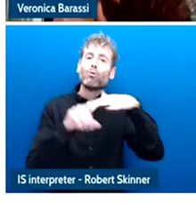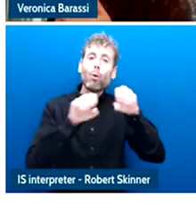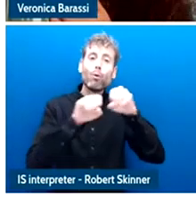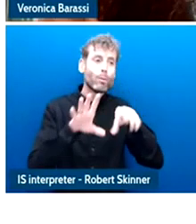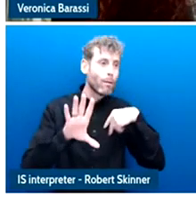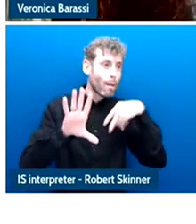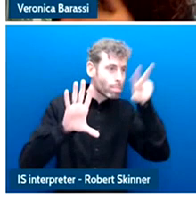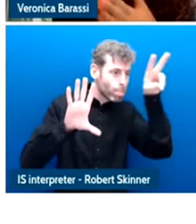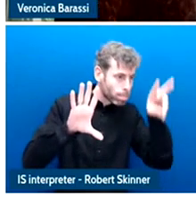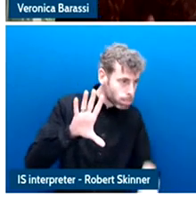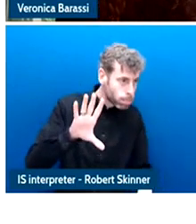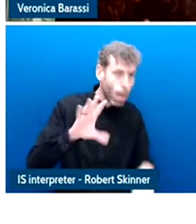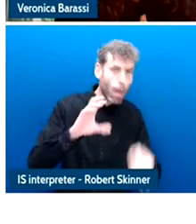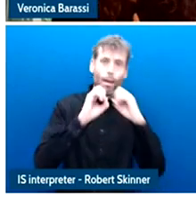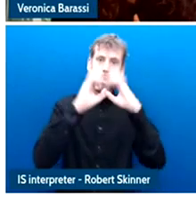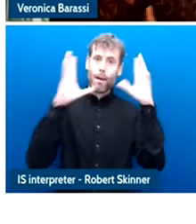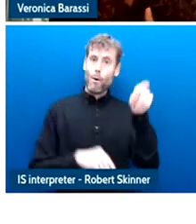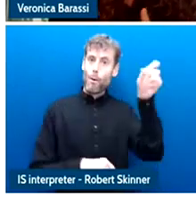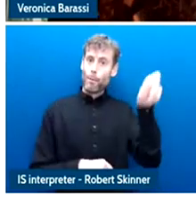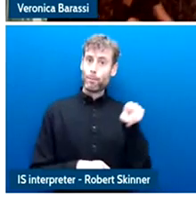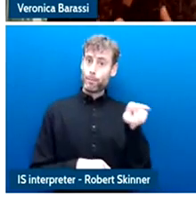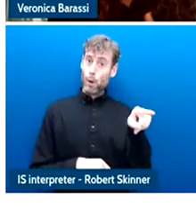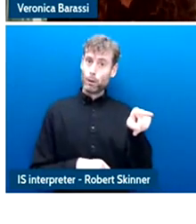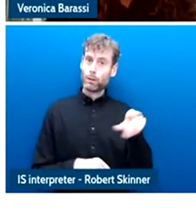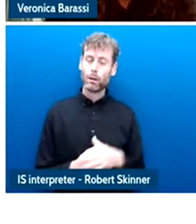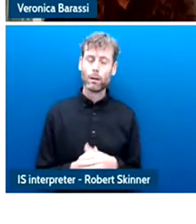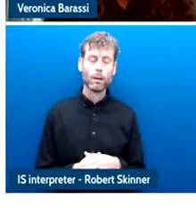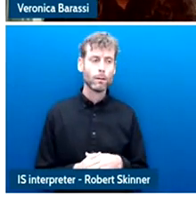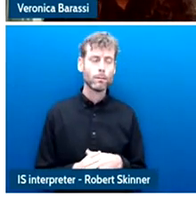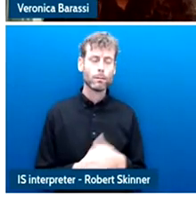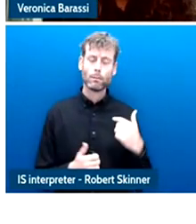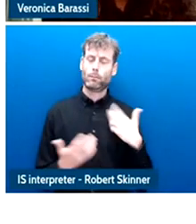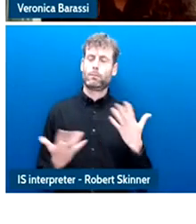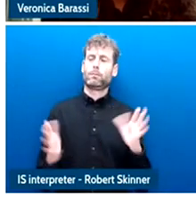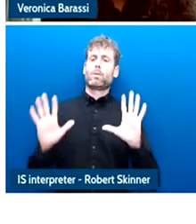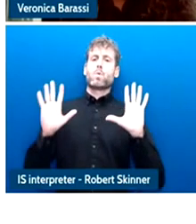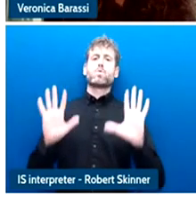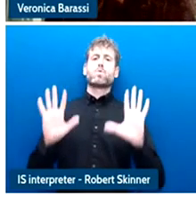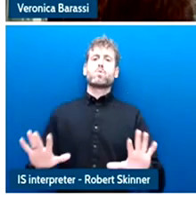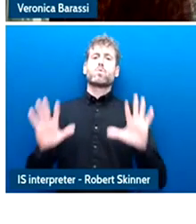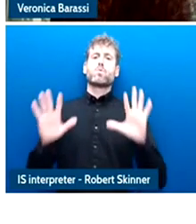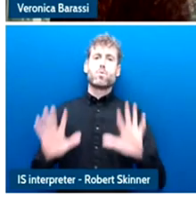social media well what we didn't have was sis what was happening to family life